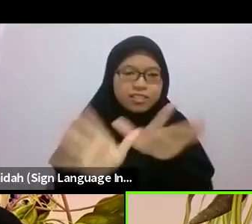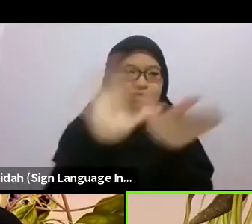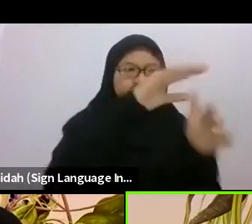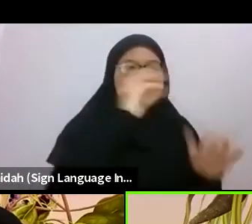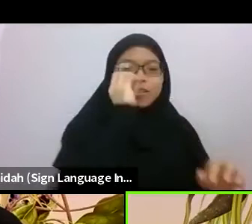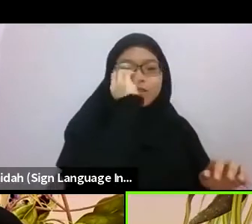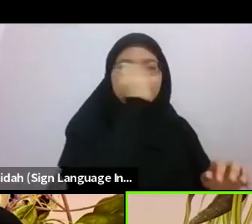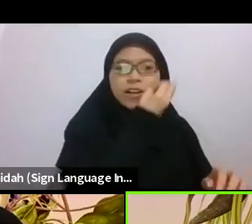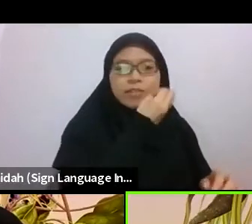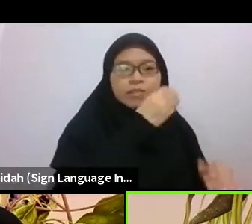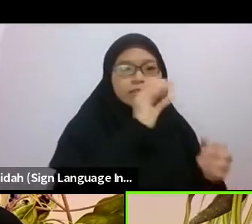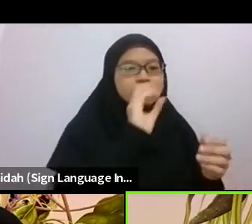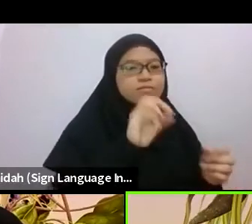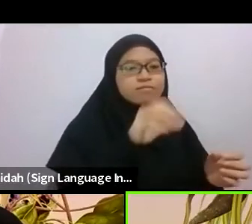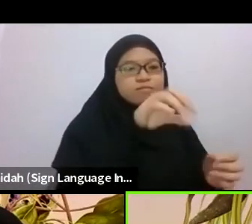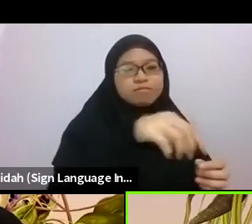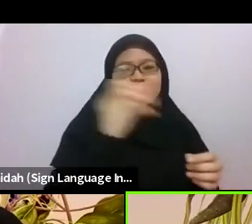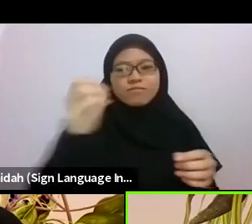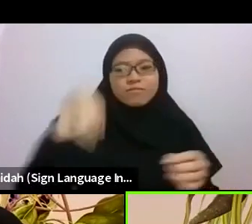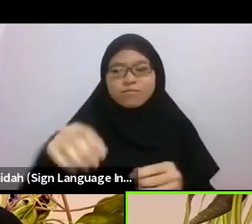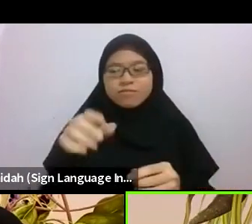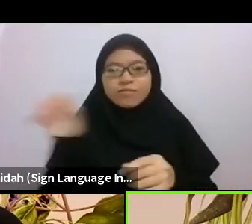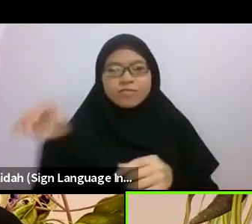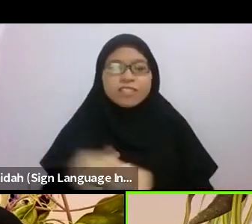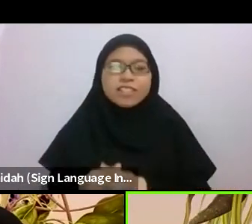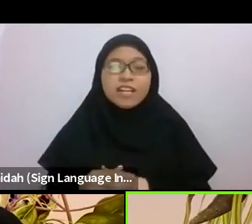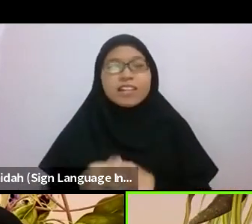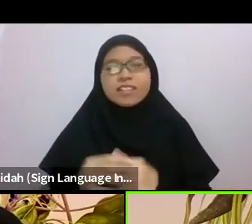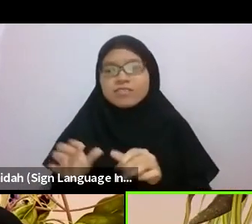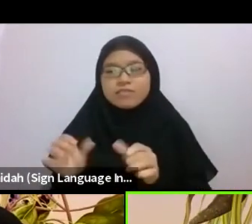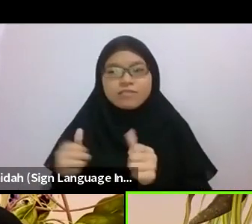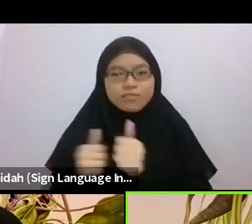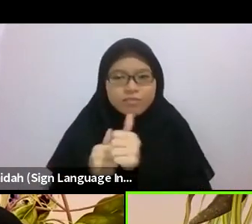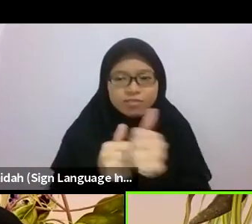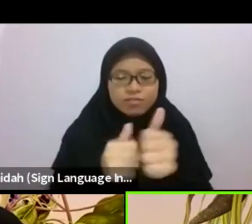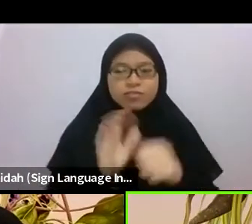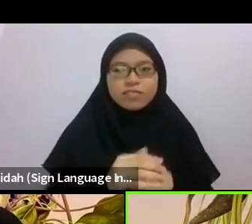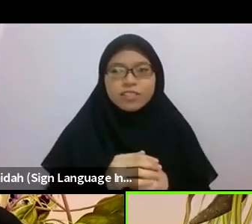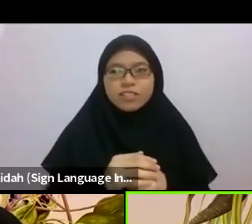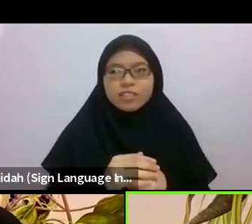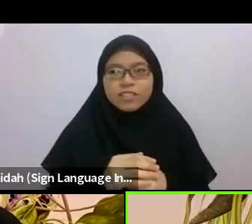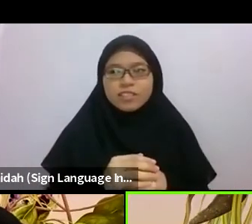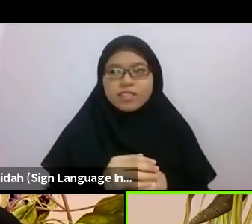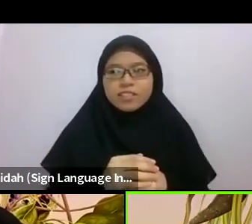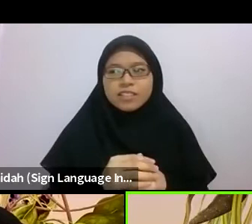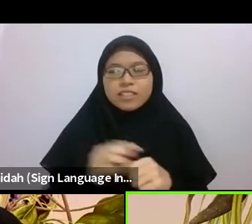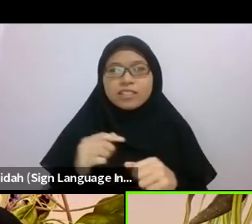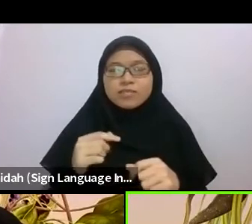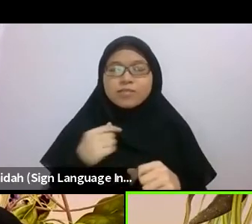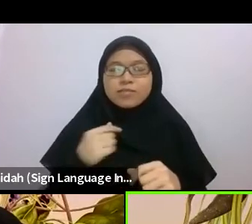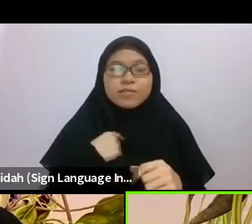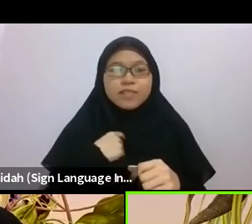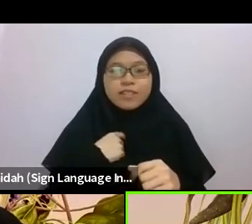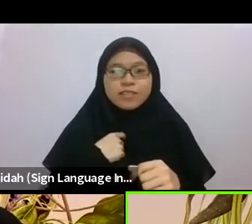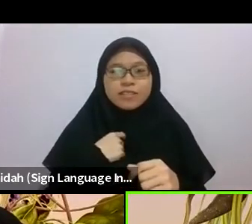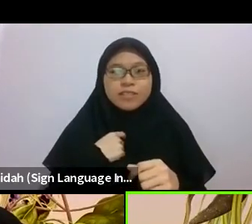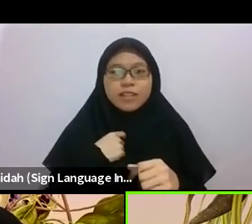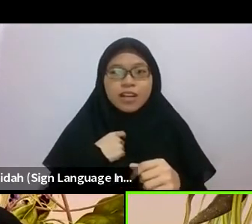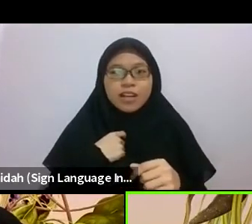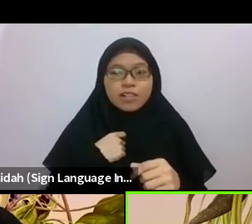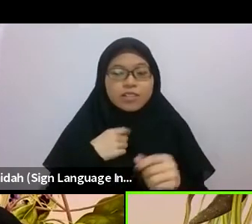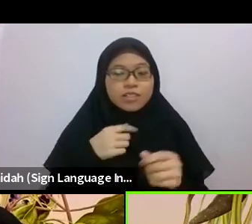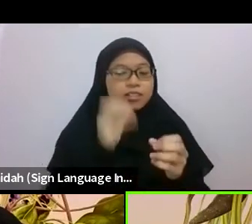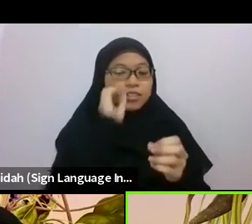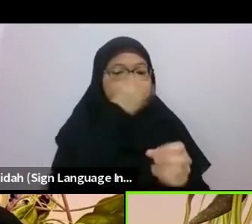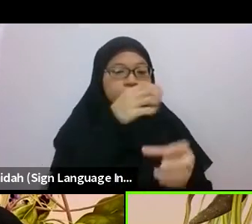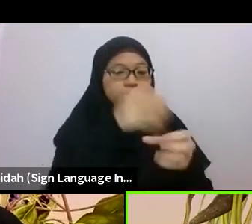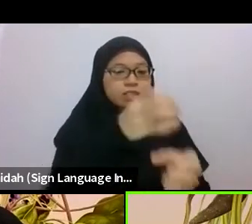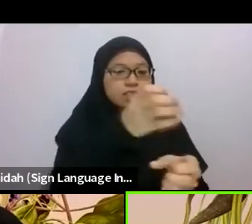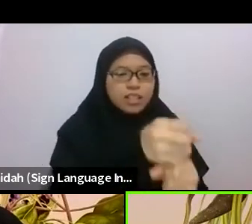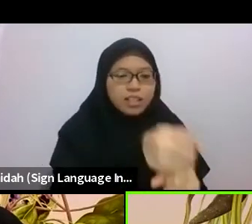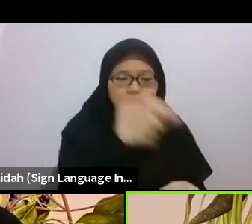interrupted only by my thumb and forefinger when I picked them up in wonder, before setting them free on their powdery voyage.